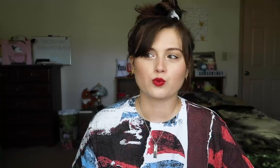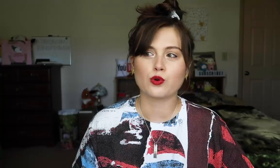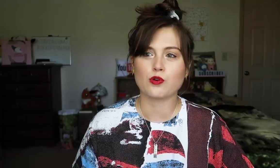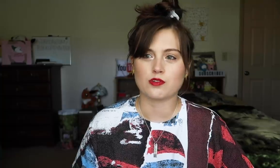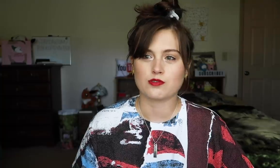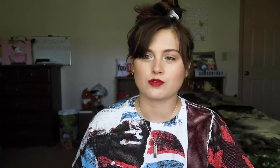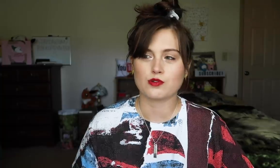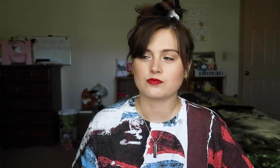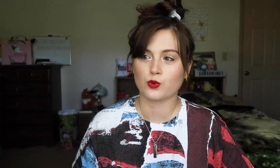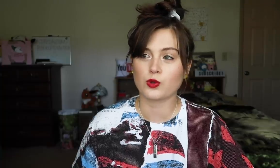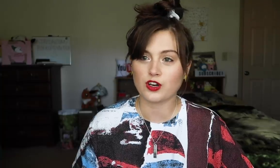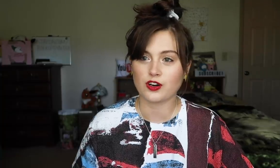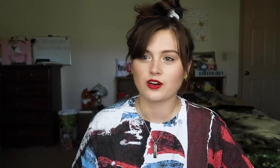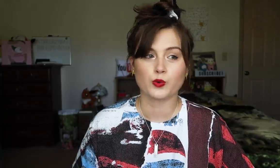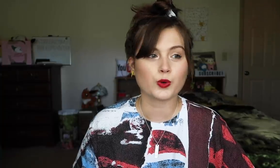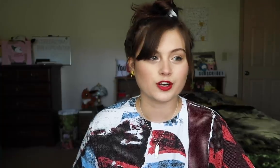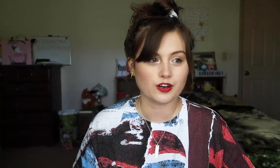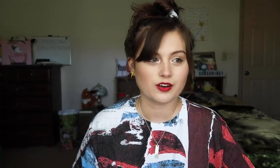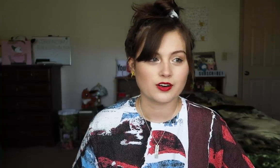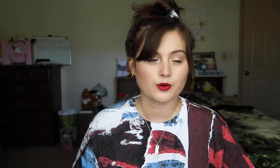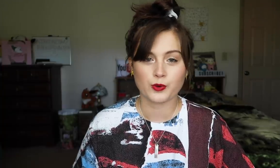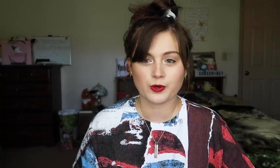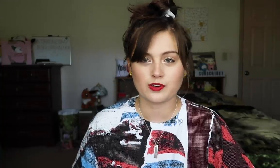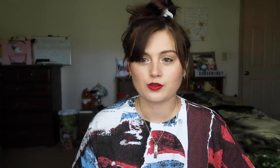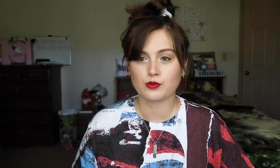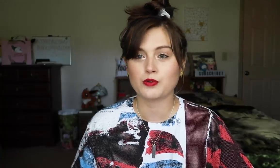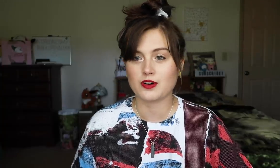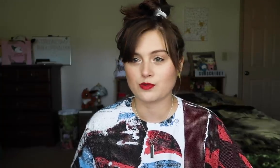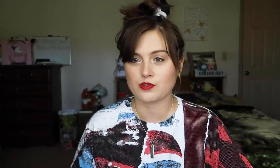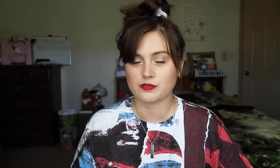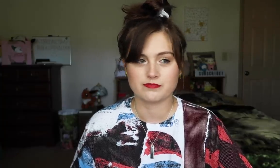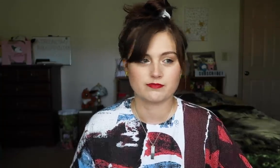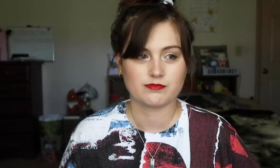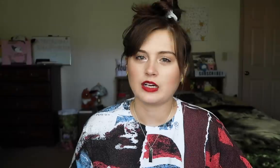And in rural. Ru, ruler, ruler! Rule, rur-rul...